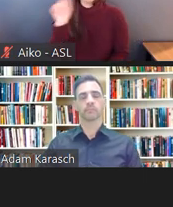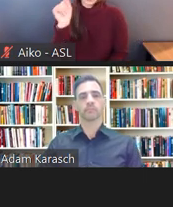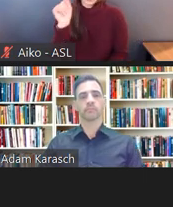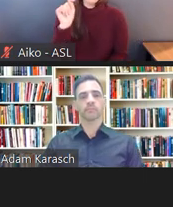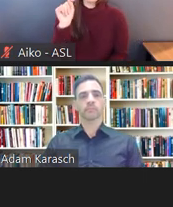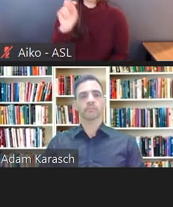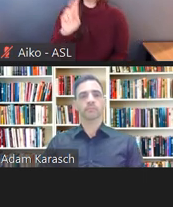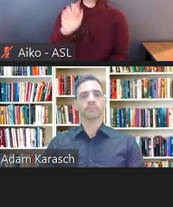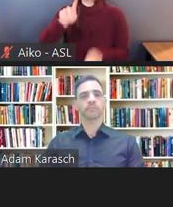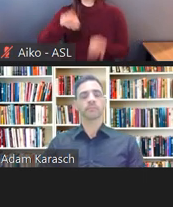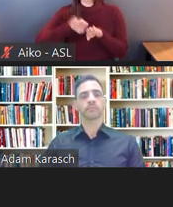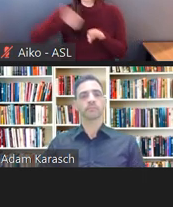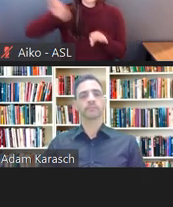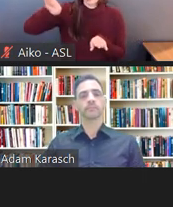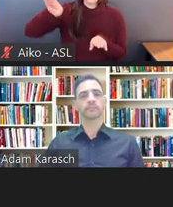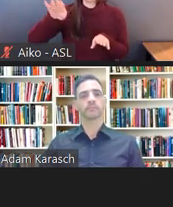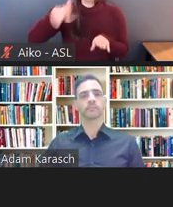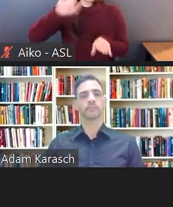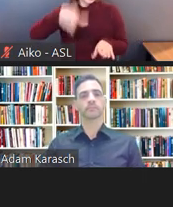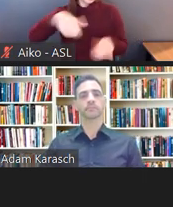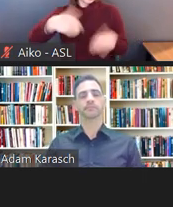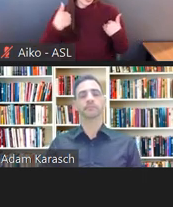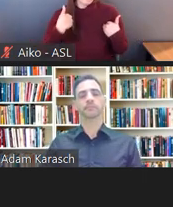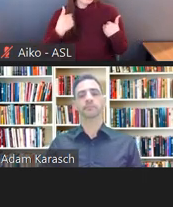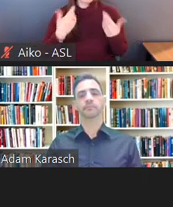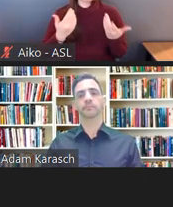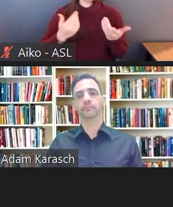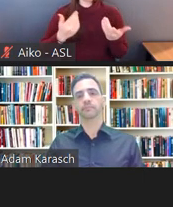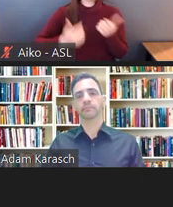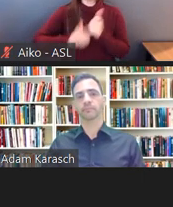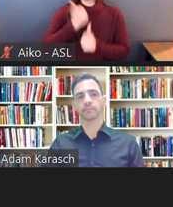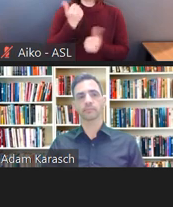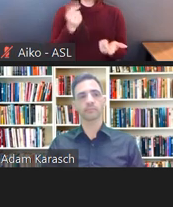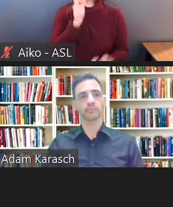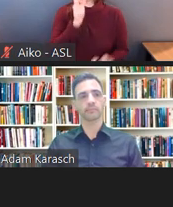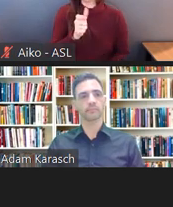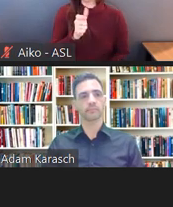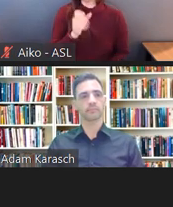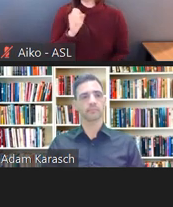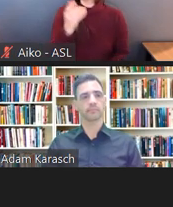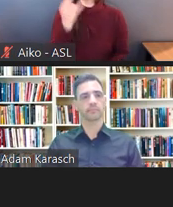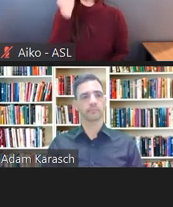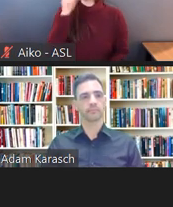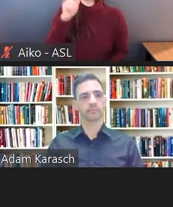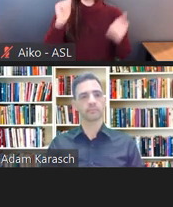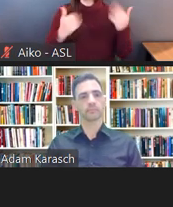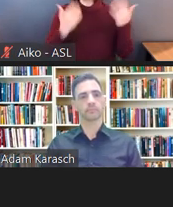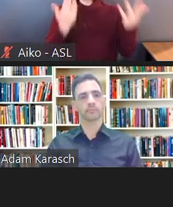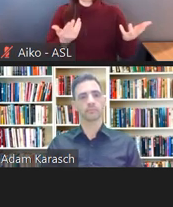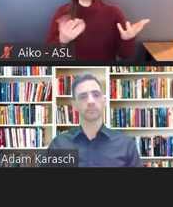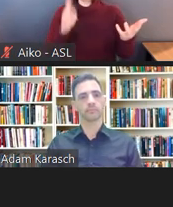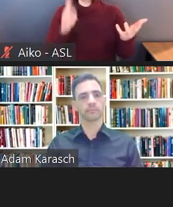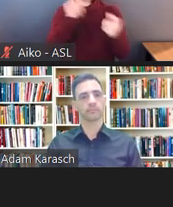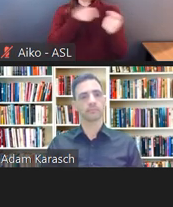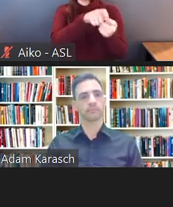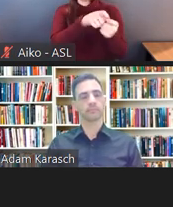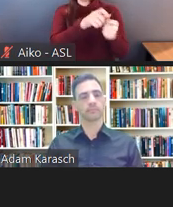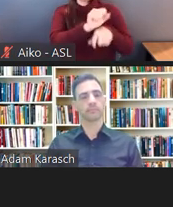sorts of things, but some do not. It may have to be that you need to provide it for a particular employee. I told you we'd talk about undue hardship